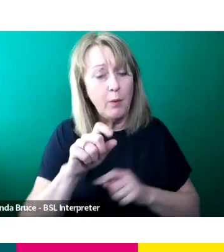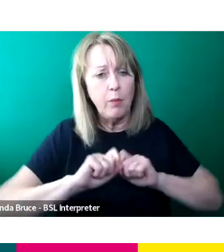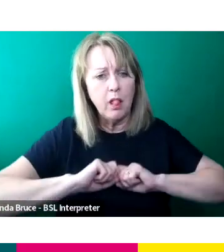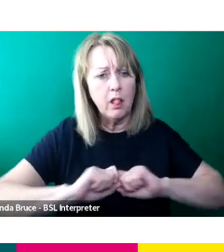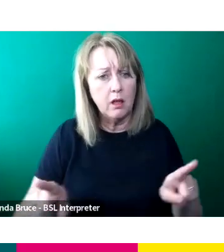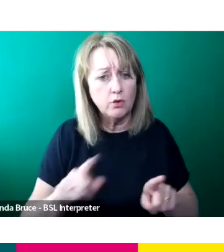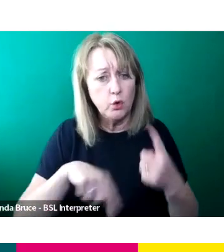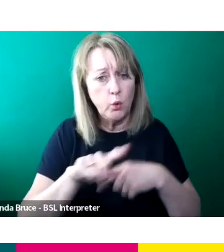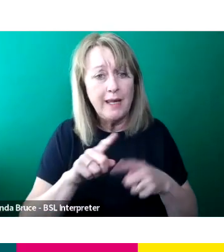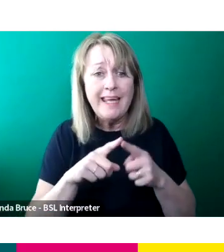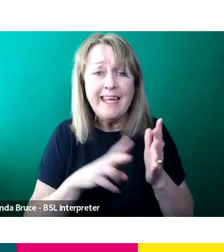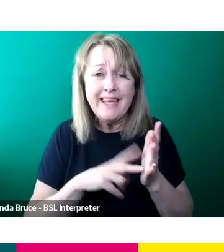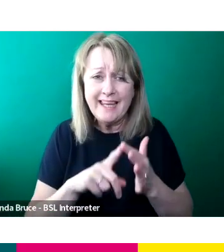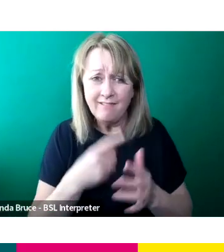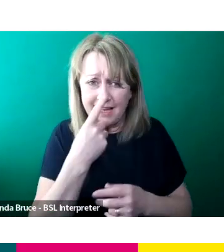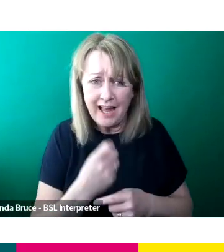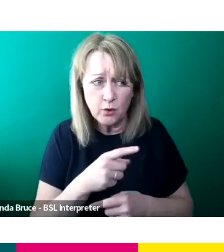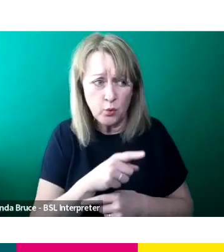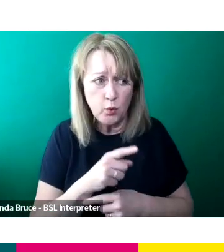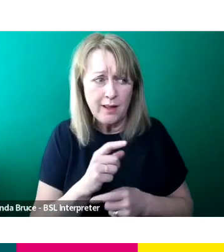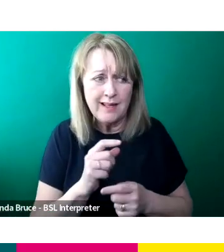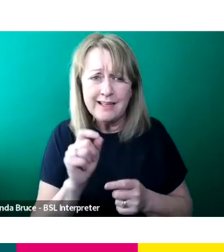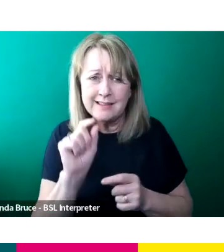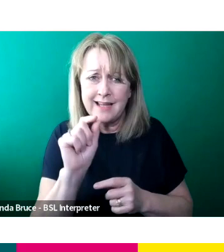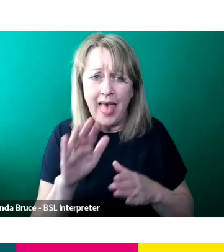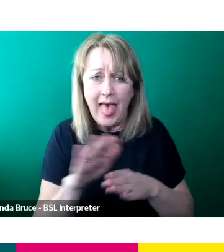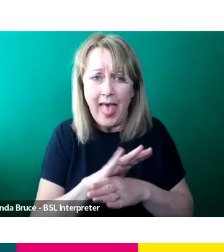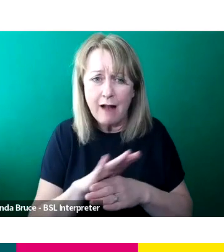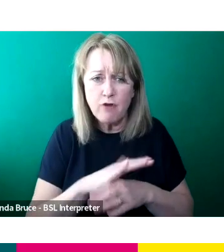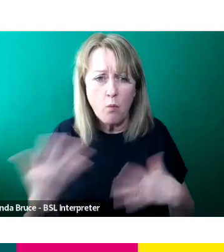you'd like to just quickly go through some of the areas of where we advertise our roles